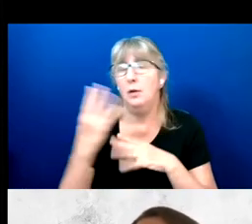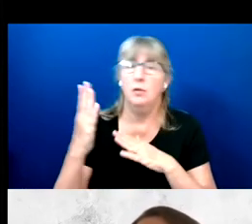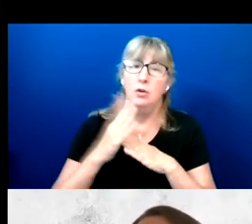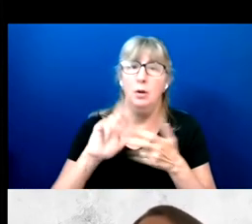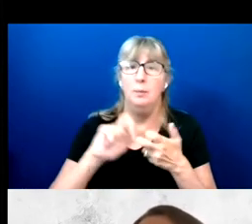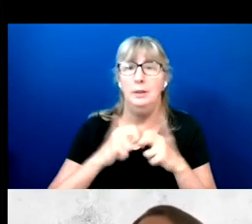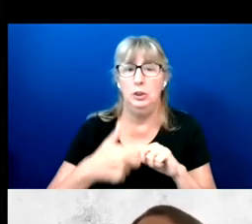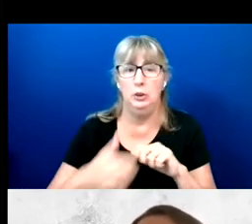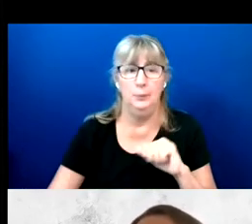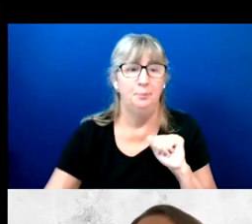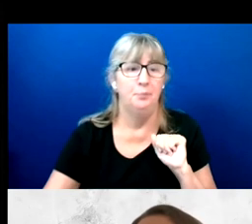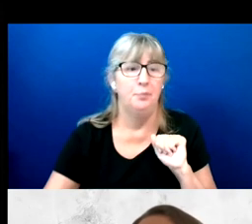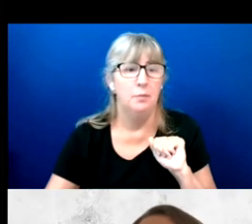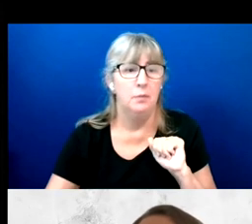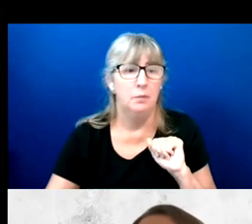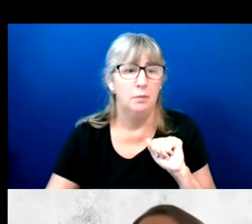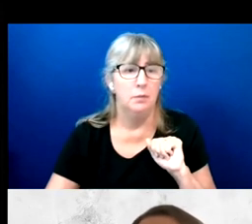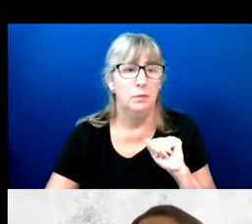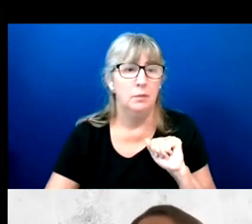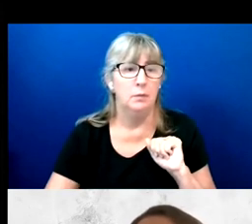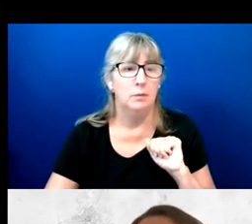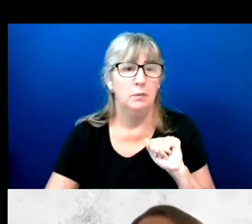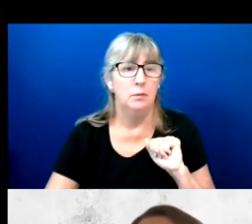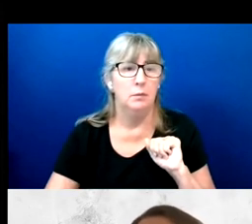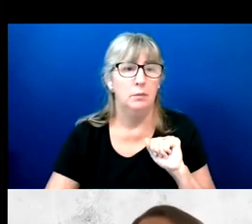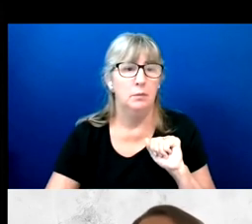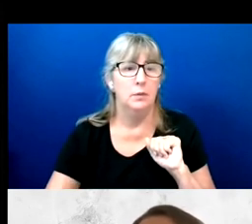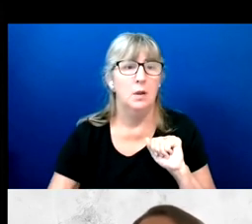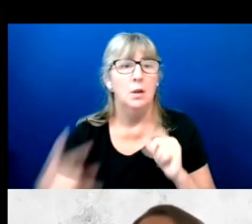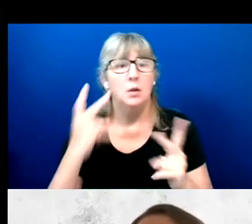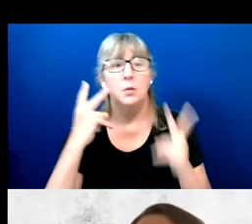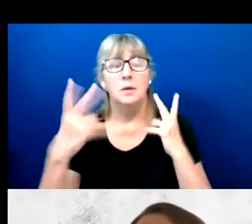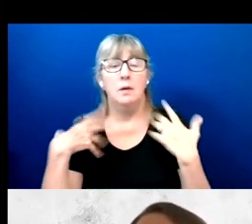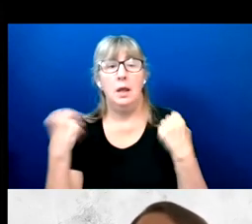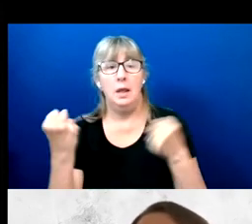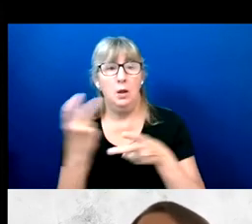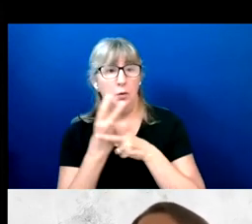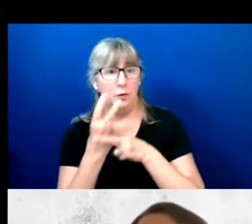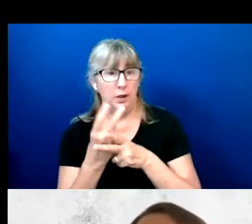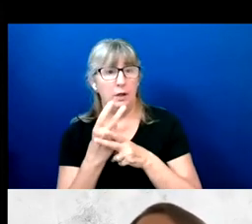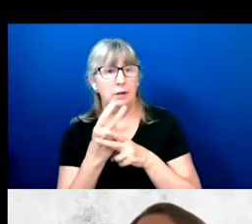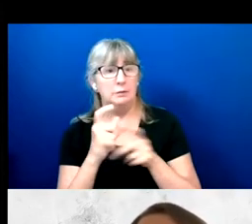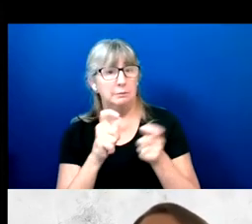So while we saw a shift away from healthcare here, I would caution that it's quite possibly